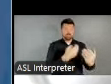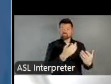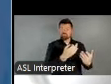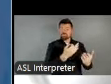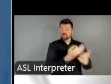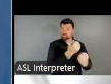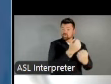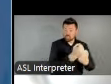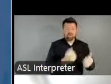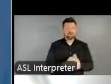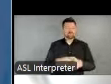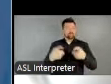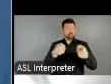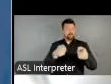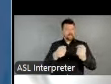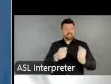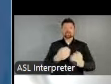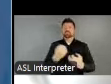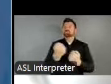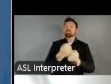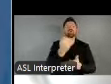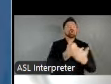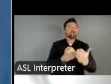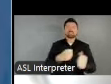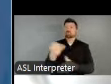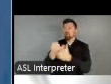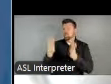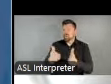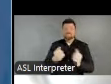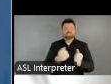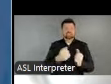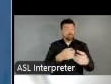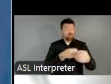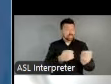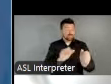assistance to artists and arts organizations, and they often guide cultural and disaster planning